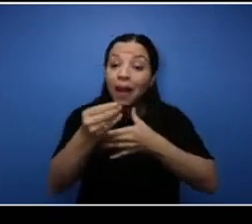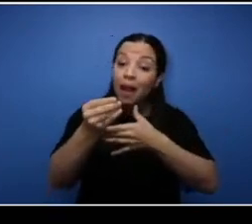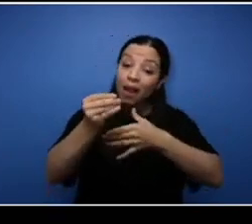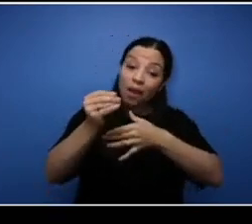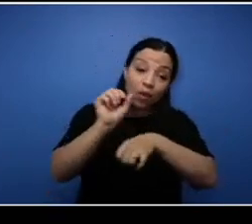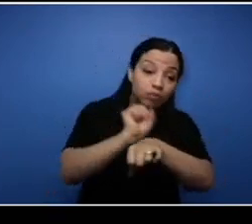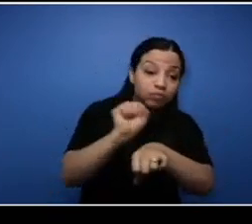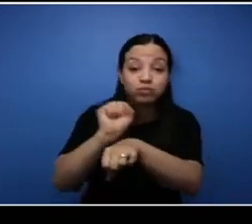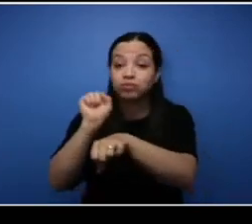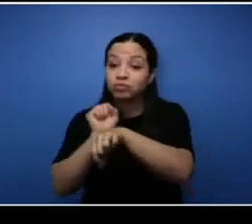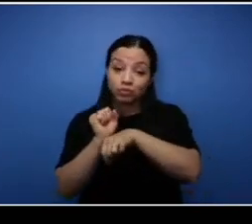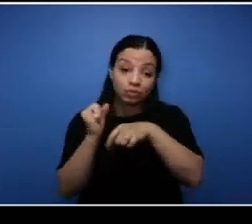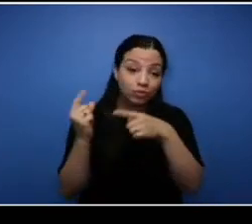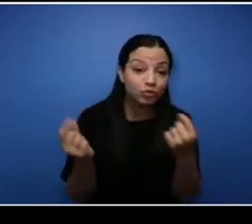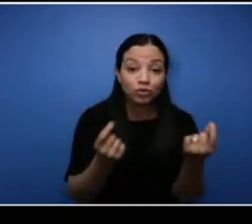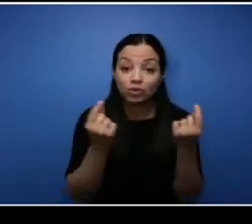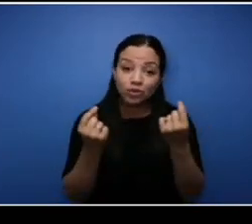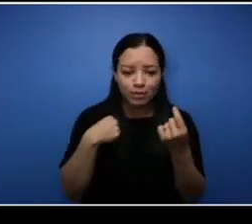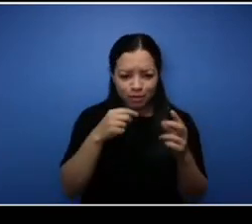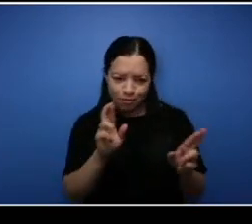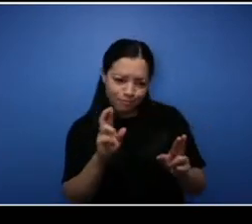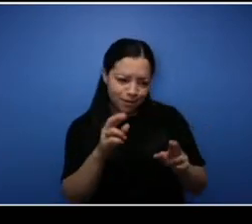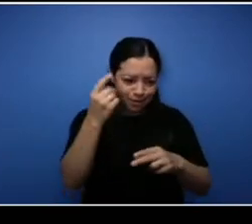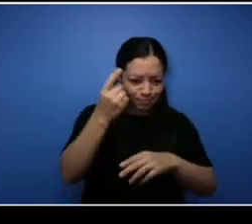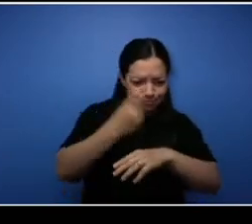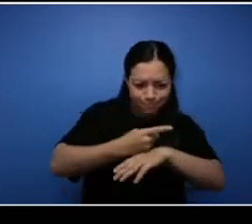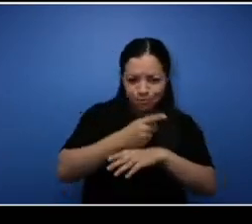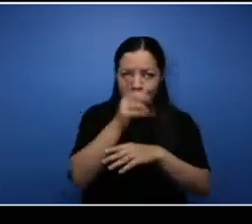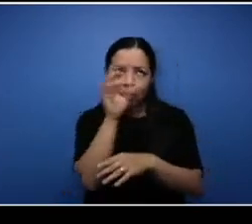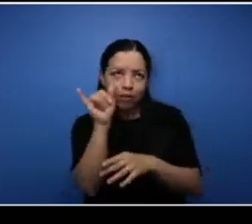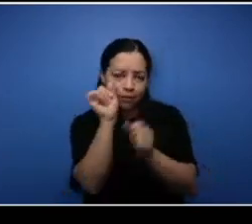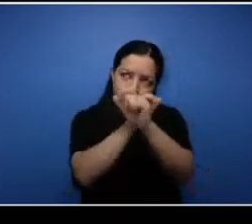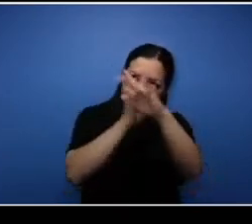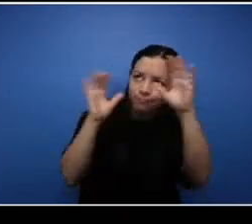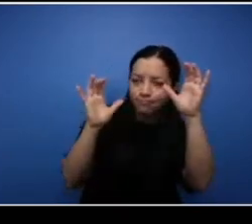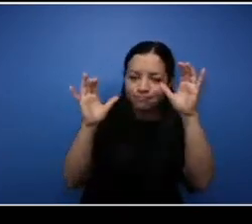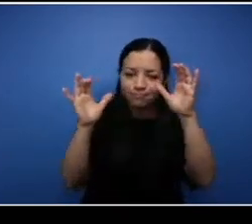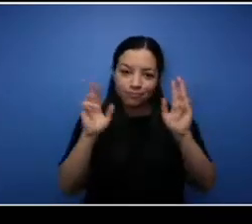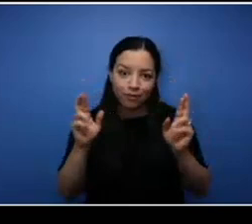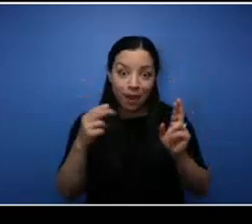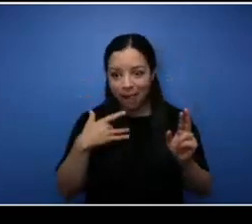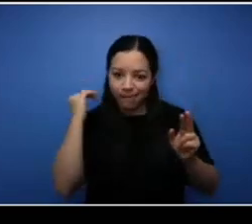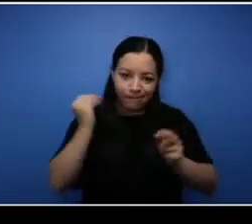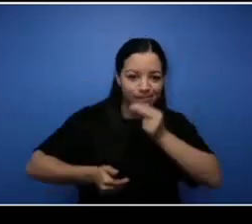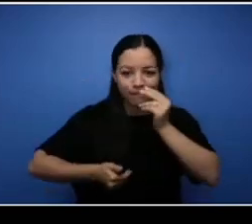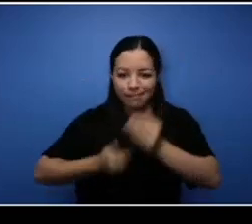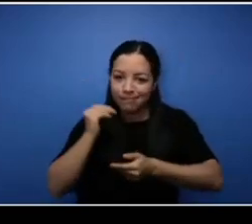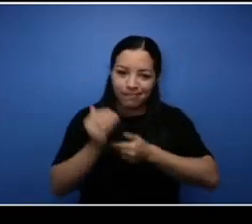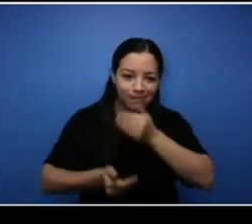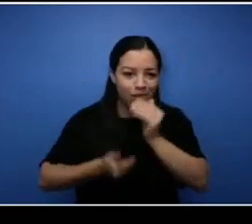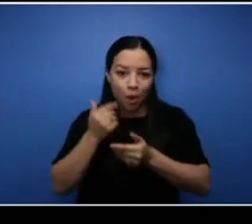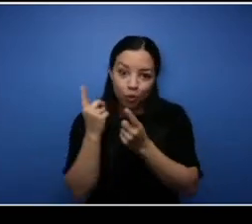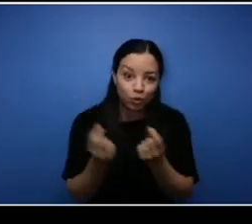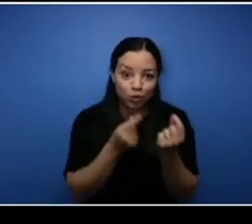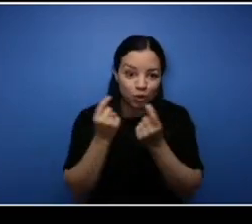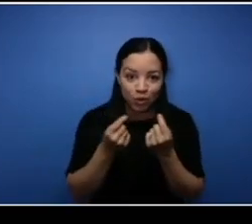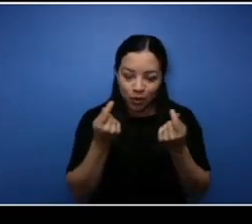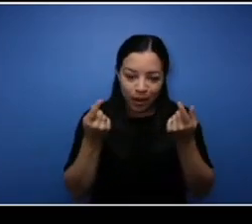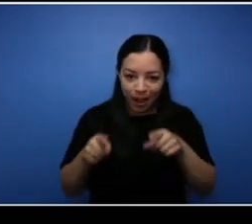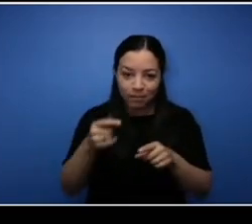days set up or your plans set up um you know you get your blinders on and you continue to do what you're doing and then you look at your phone and you forget to reply to your